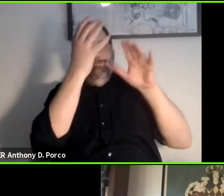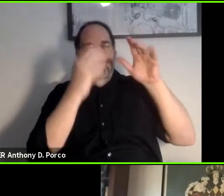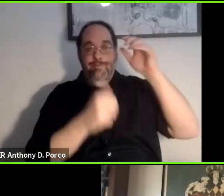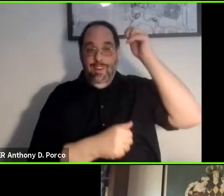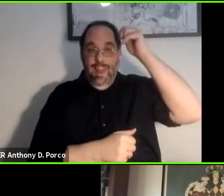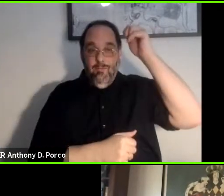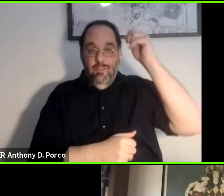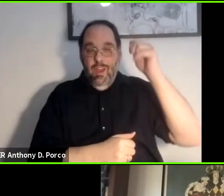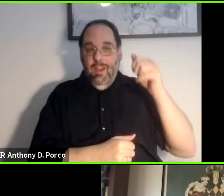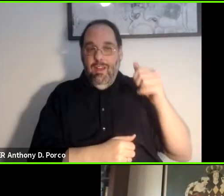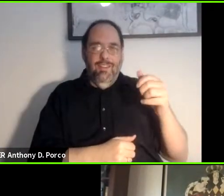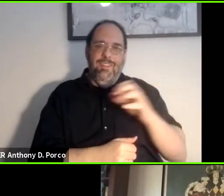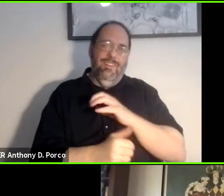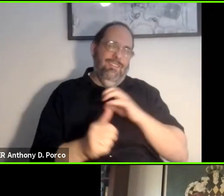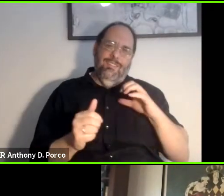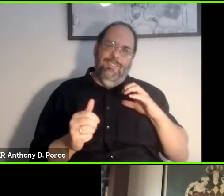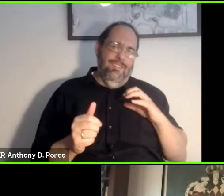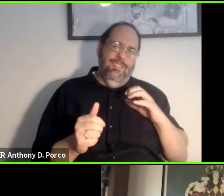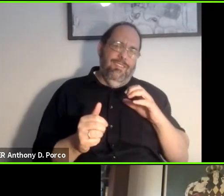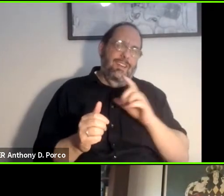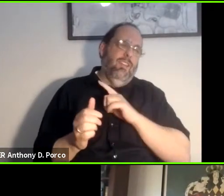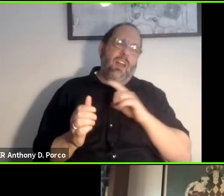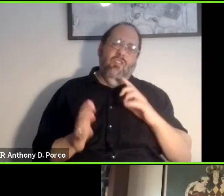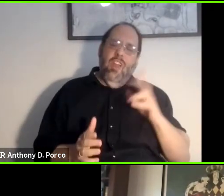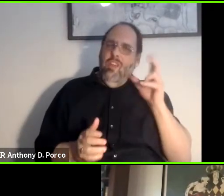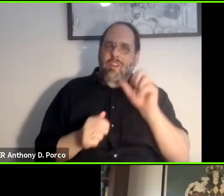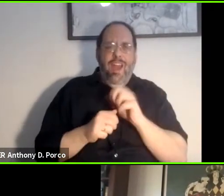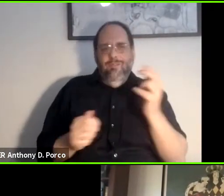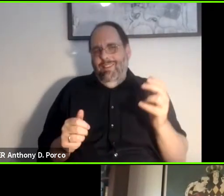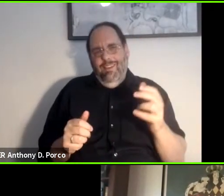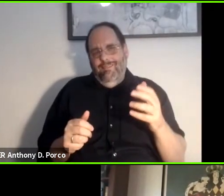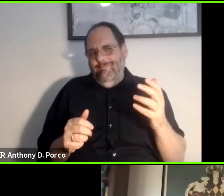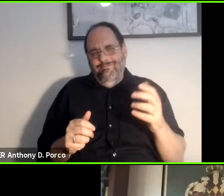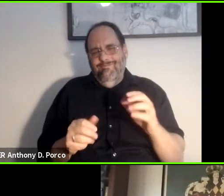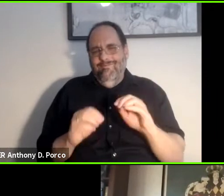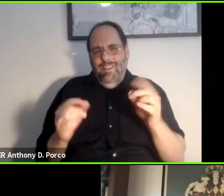everything all the time and nothing happens. But when they hear stories it becomes personal and